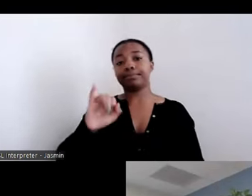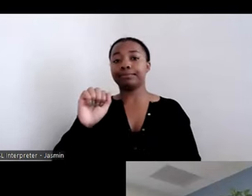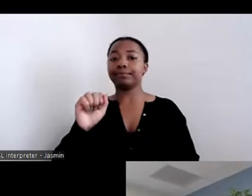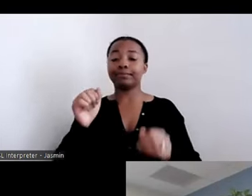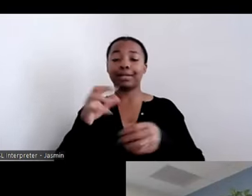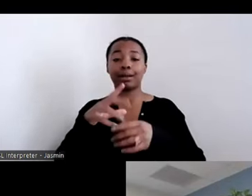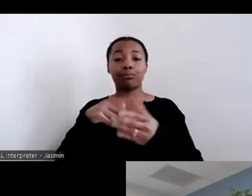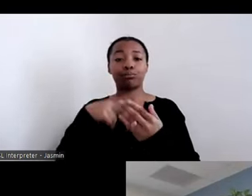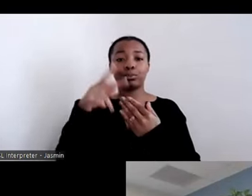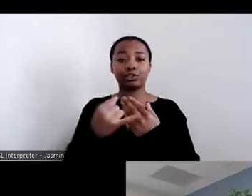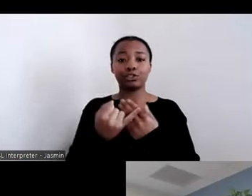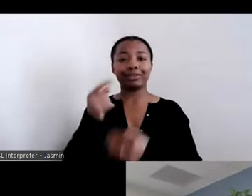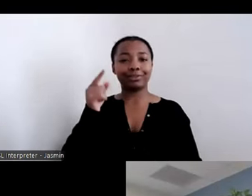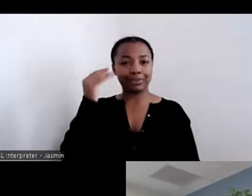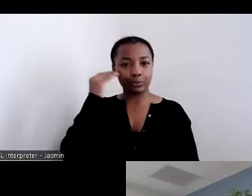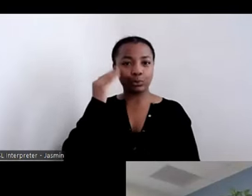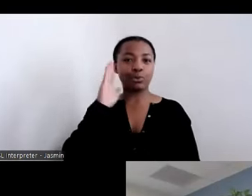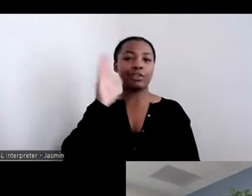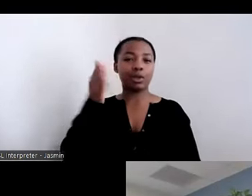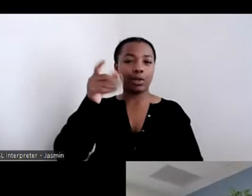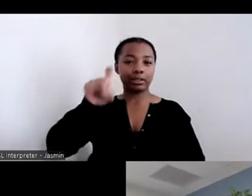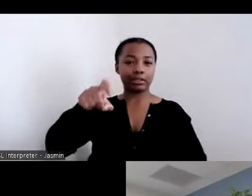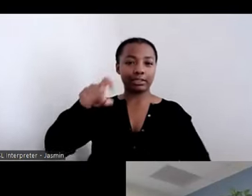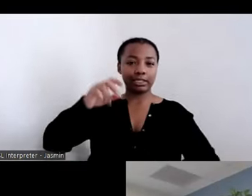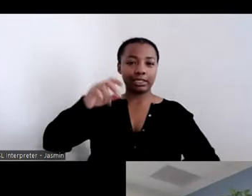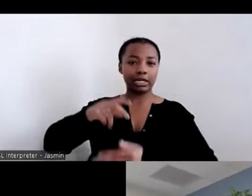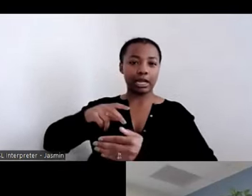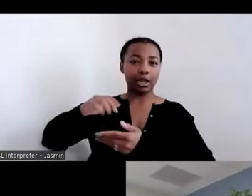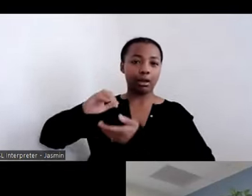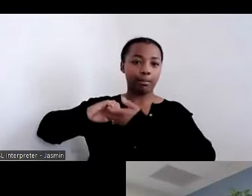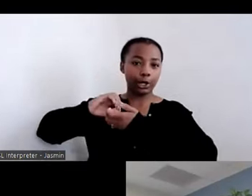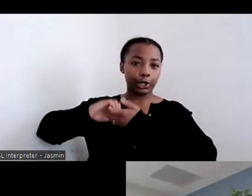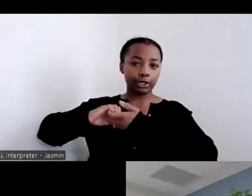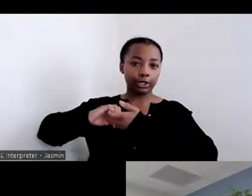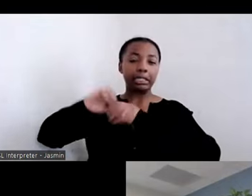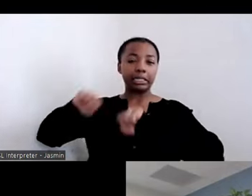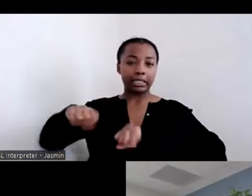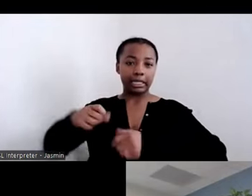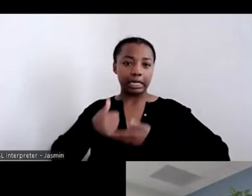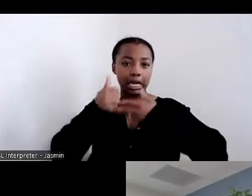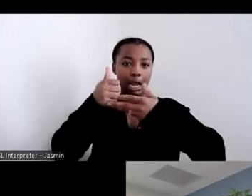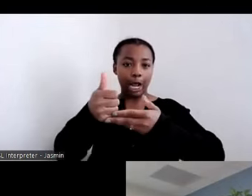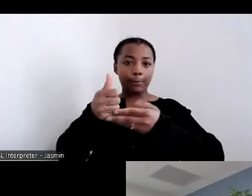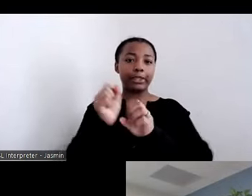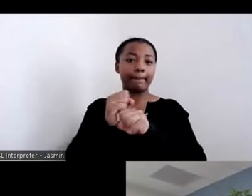organization, one that could help them make introductions to individuals and adopt the model.